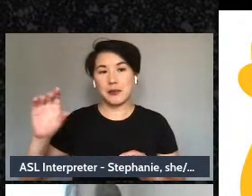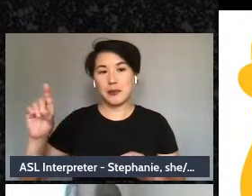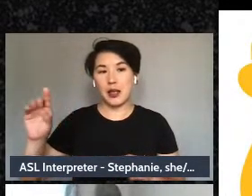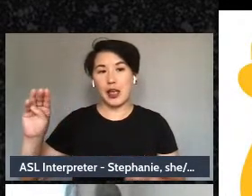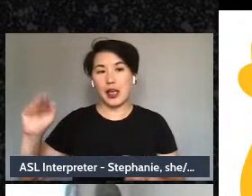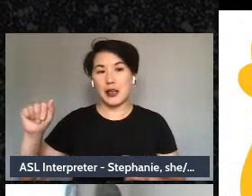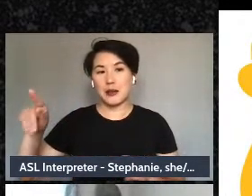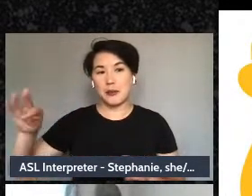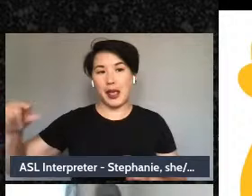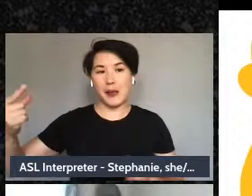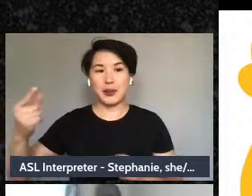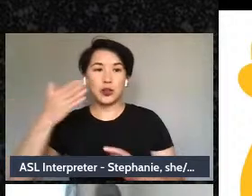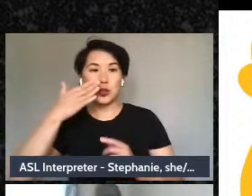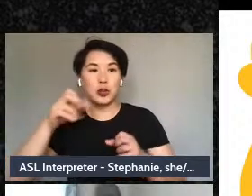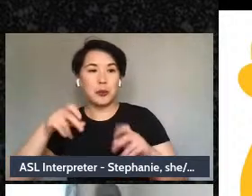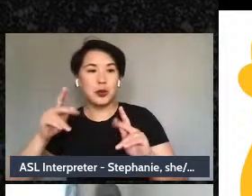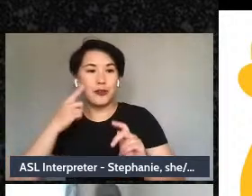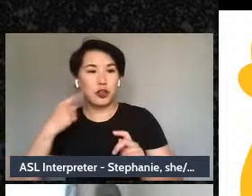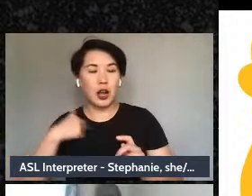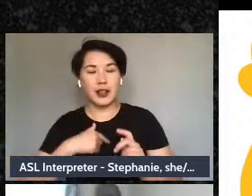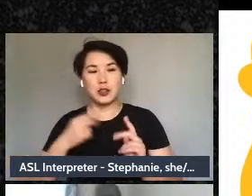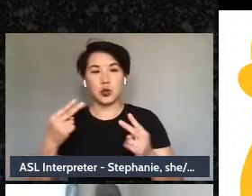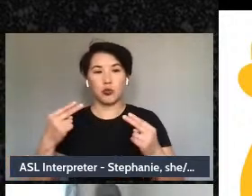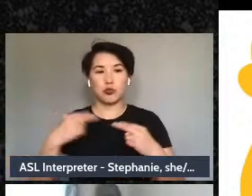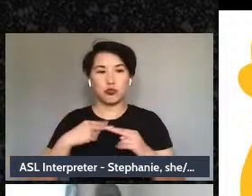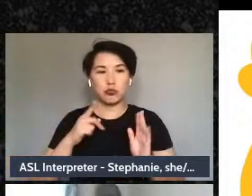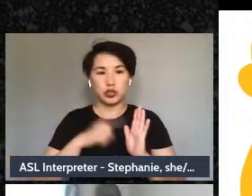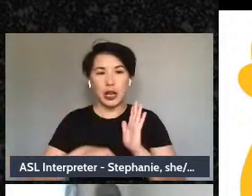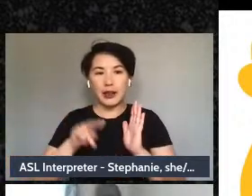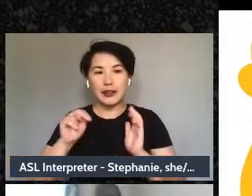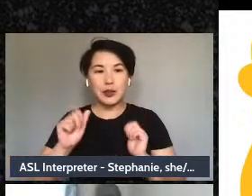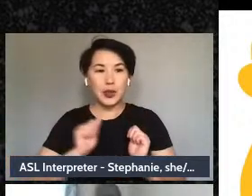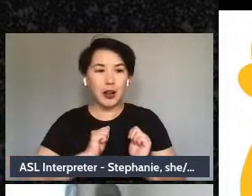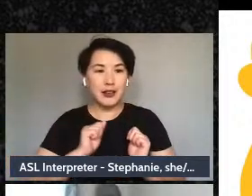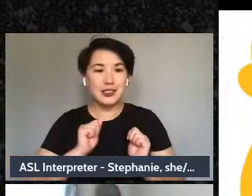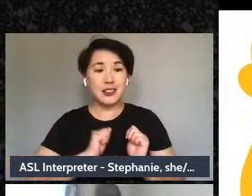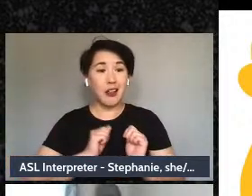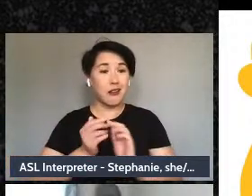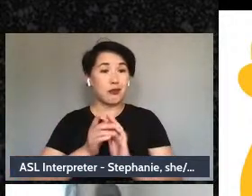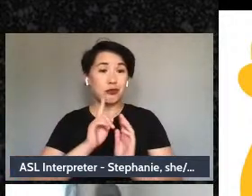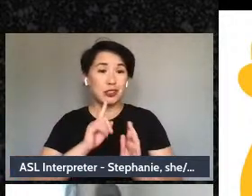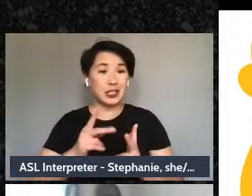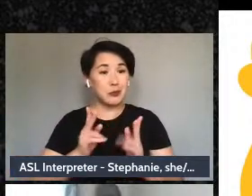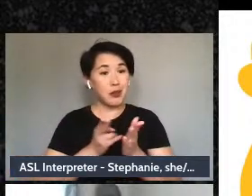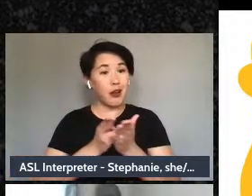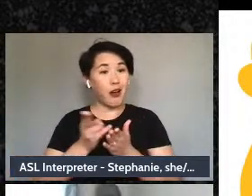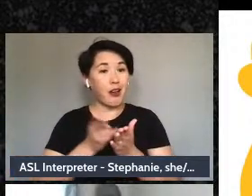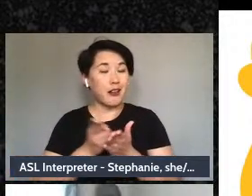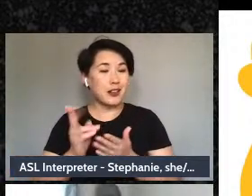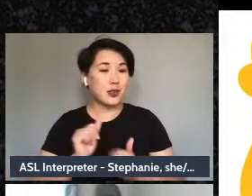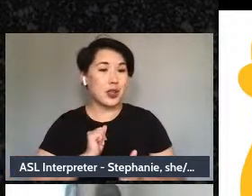ourselves, it could be a chance for us to be most authentic with ourselves, and that is - that is